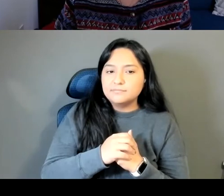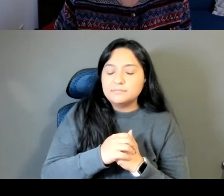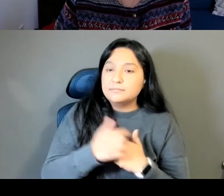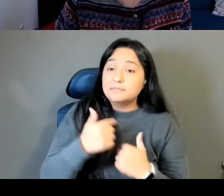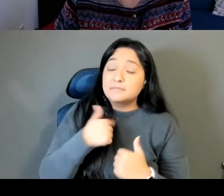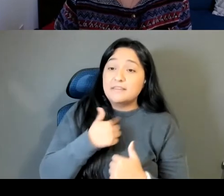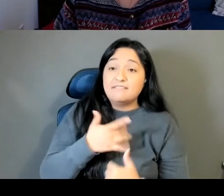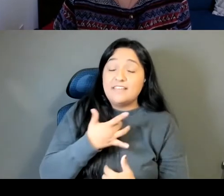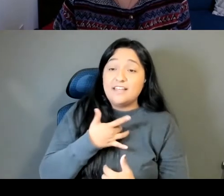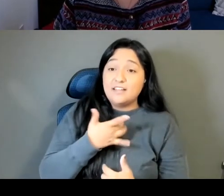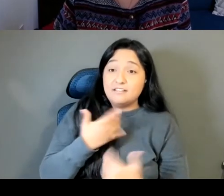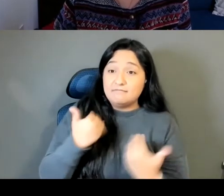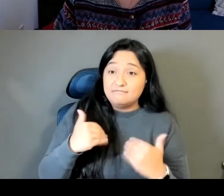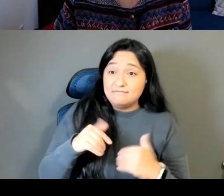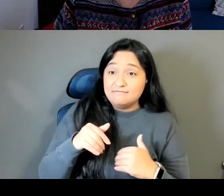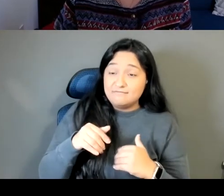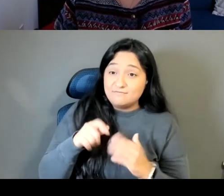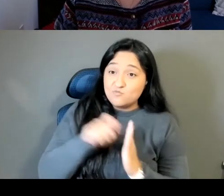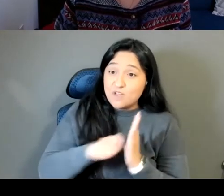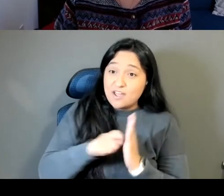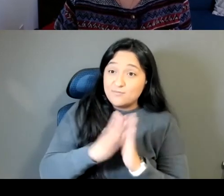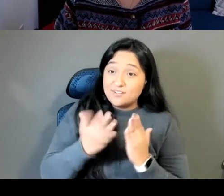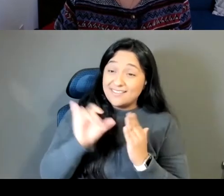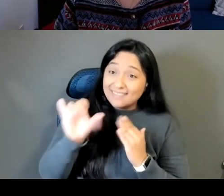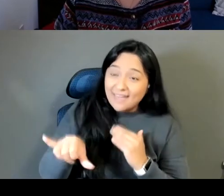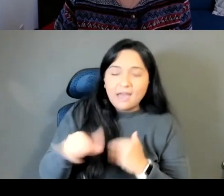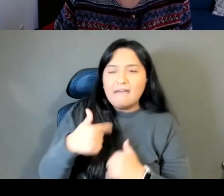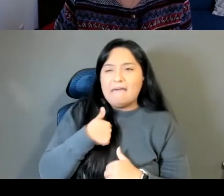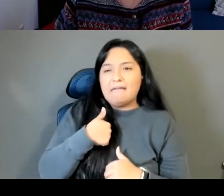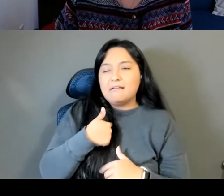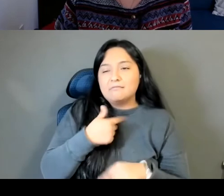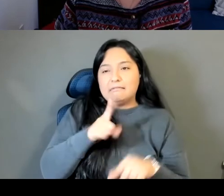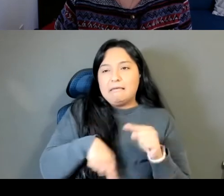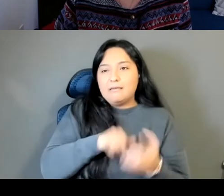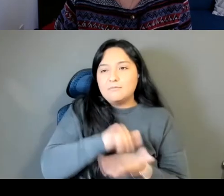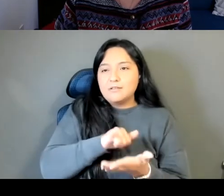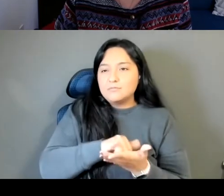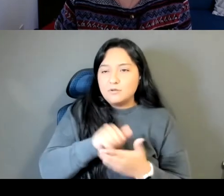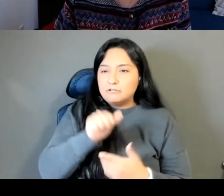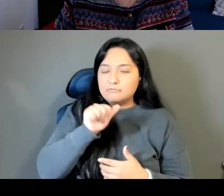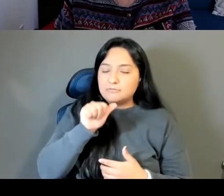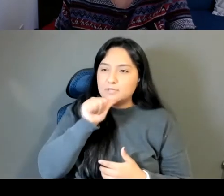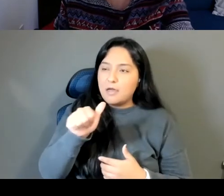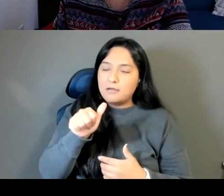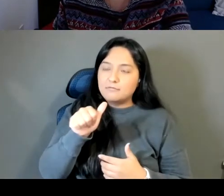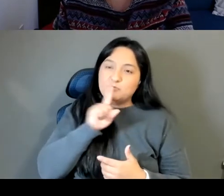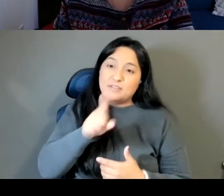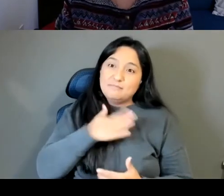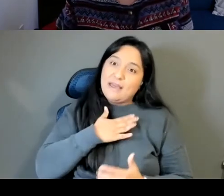I don't, yeah it's just not in my skill set, I have so much like admiration and respect